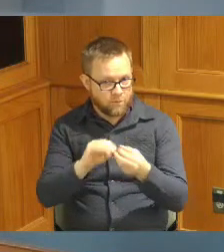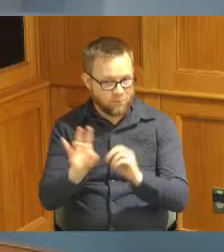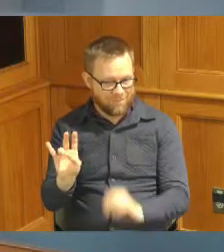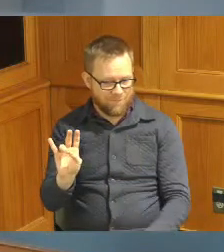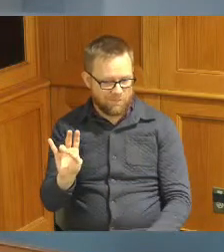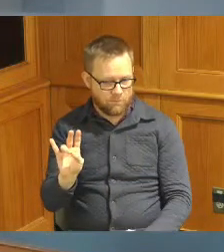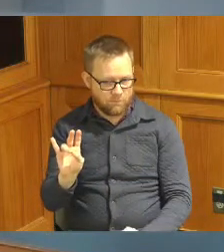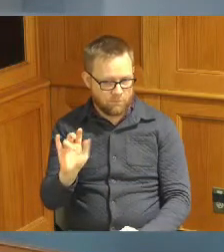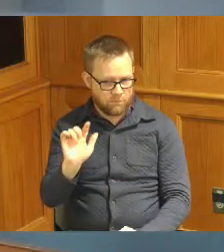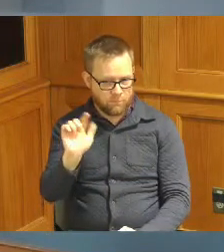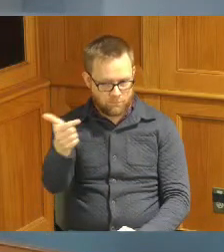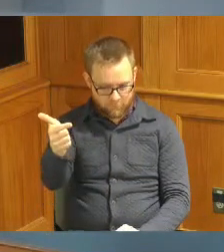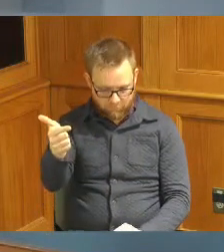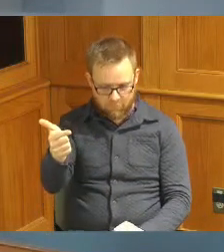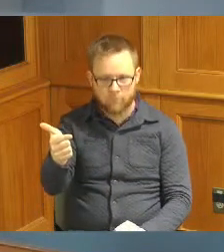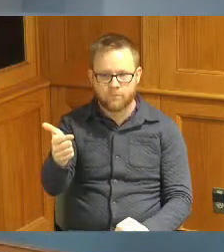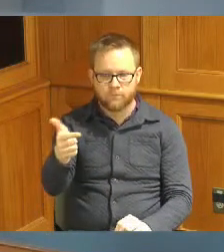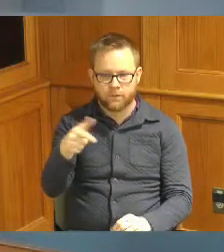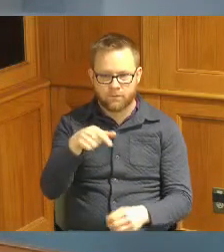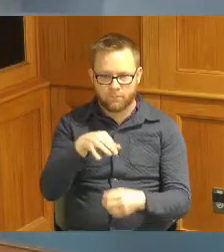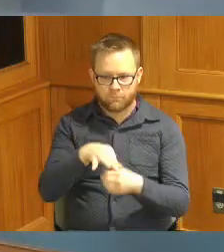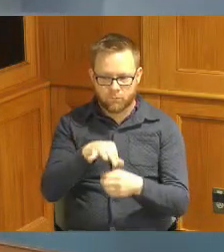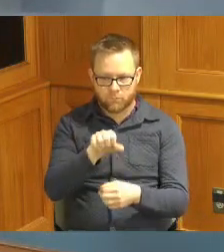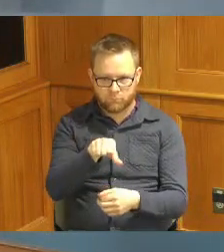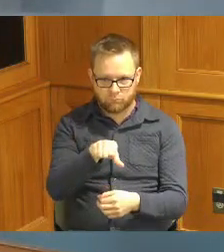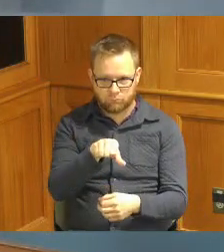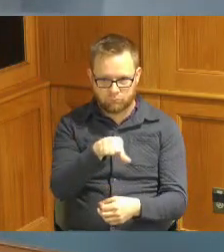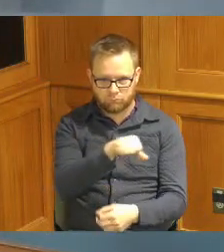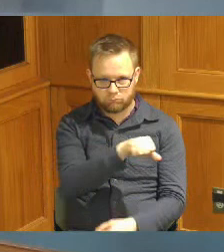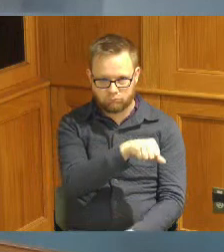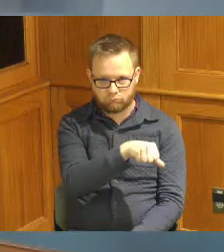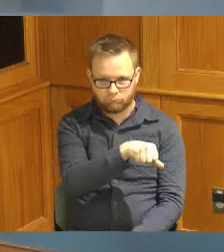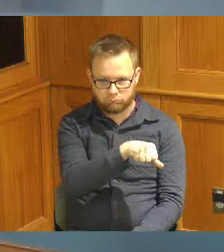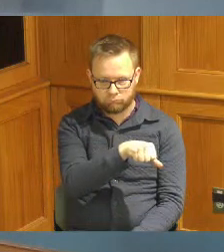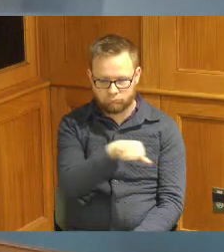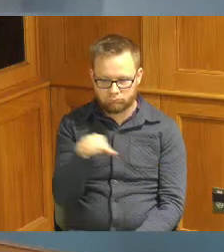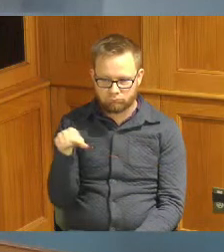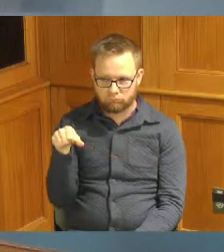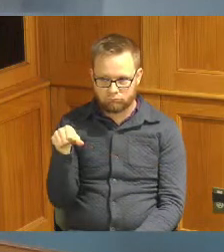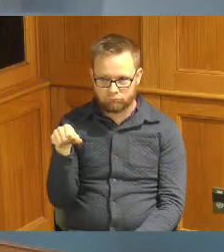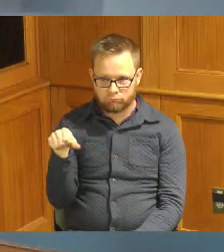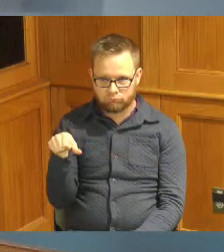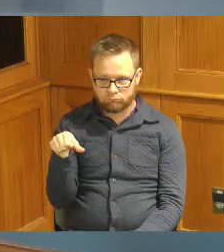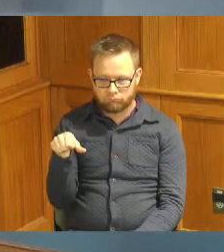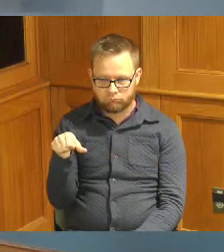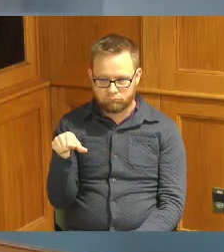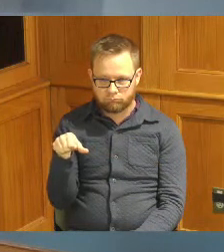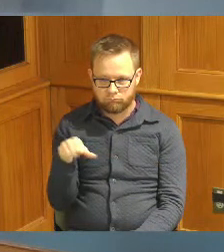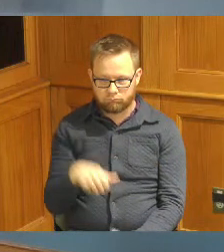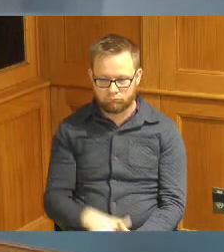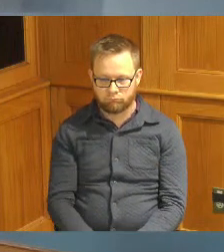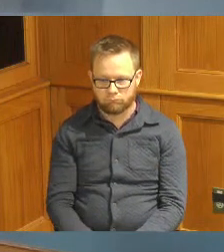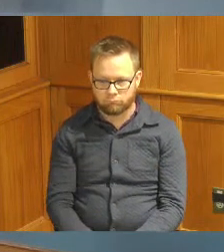seven second Commissioner Reeves yes Commissioner Driehaus Commissioner summer demos yes thank you